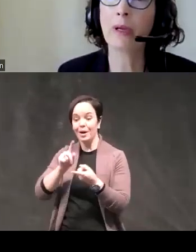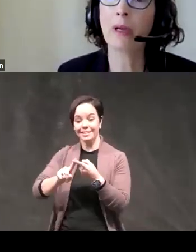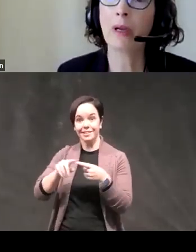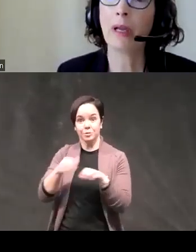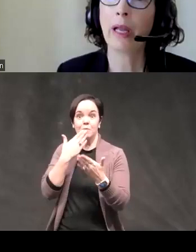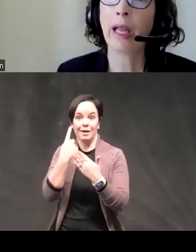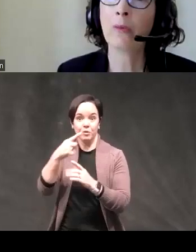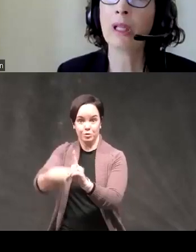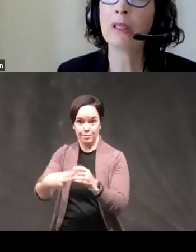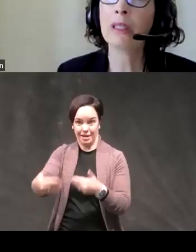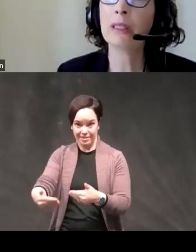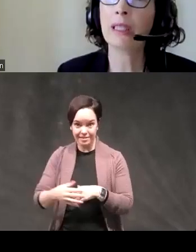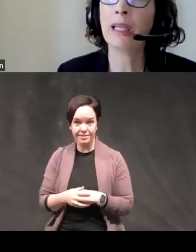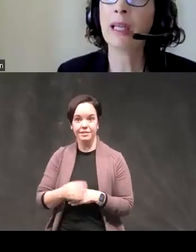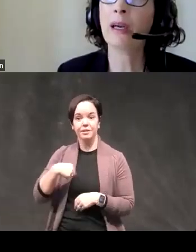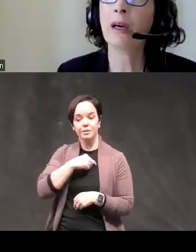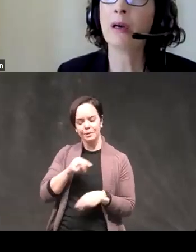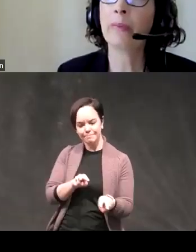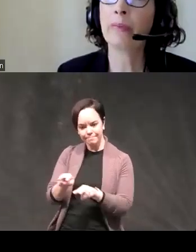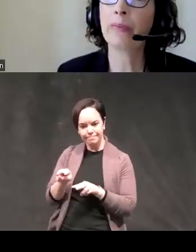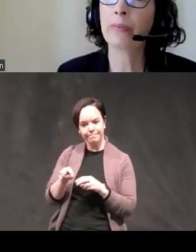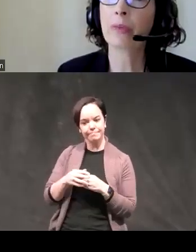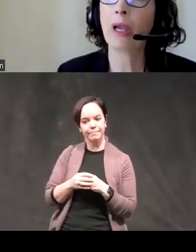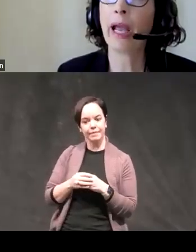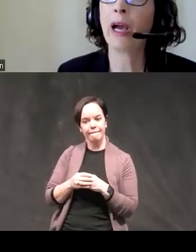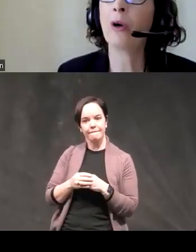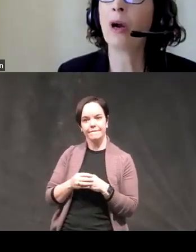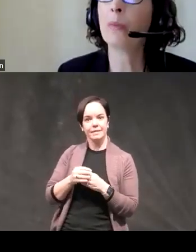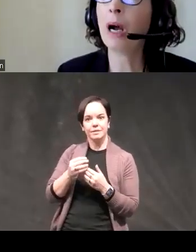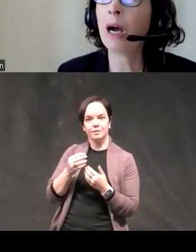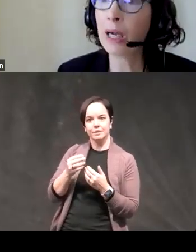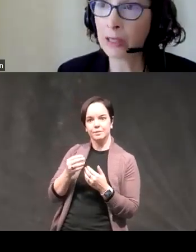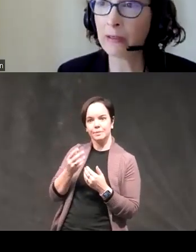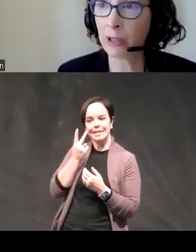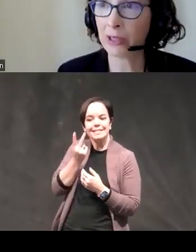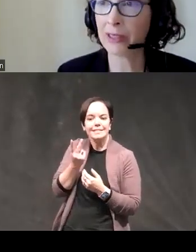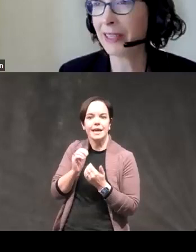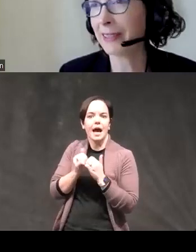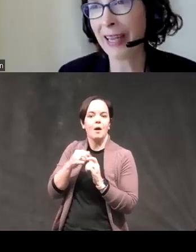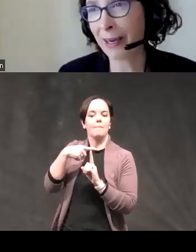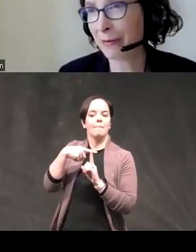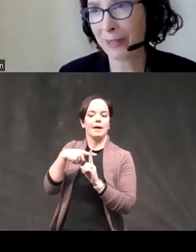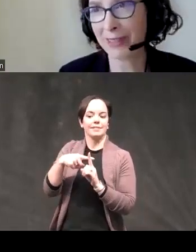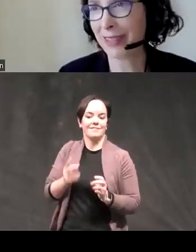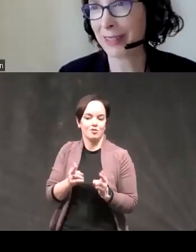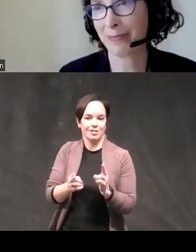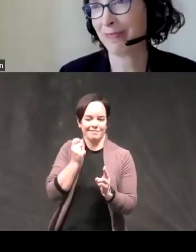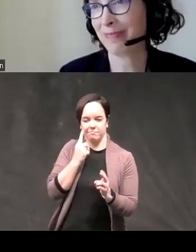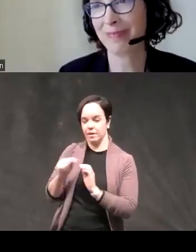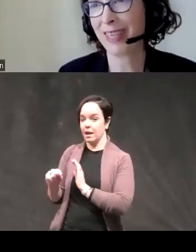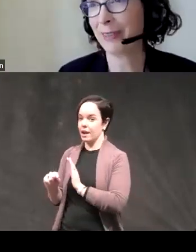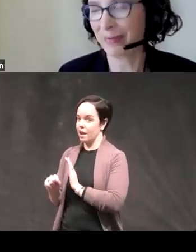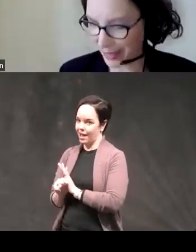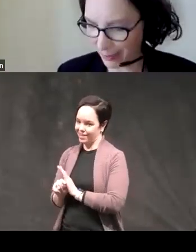and we look to see um how a positive urgency because negative urgency is you know it's kind